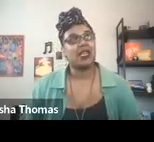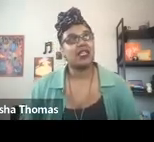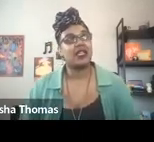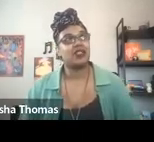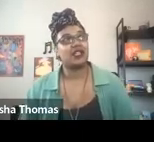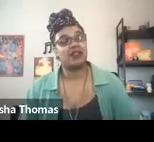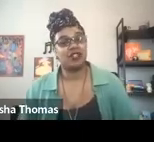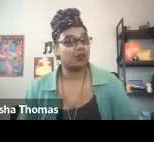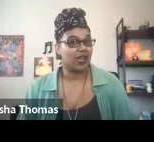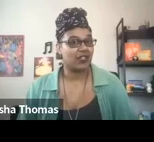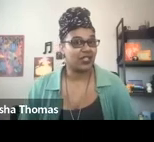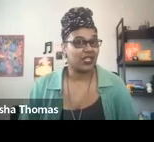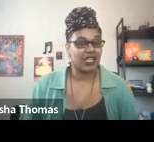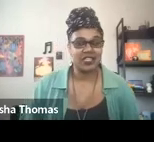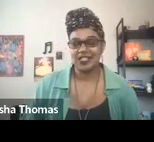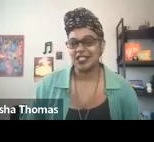But a Dutch slave ship crashed on the island,